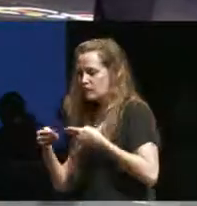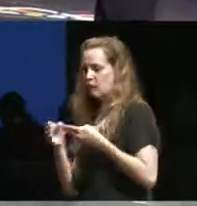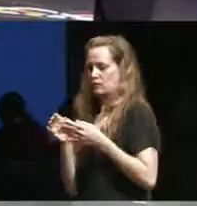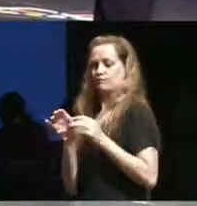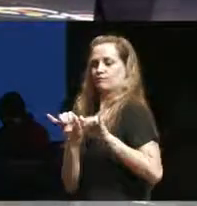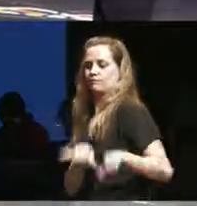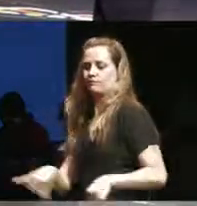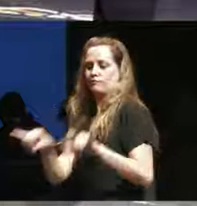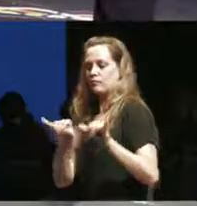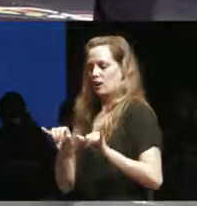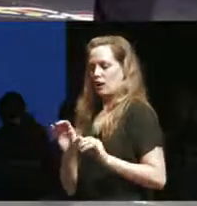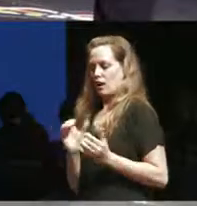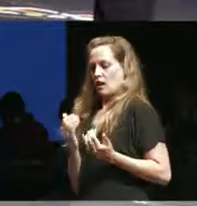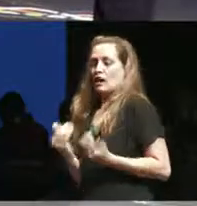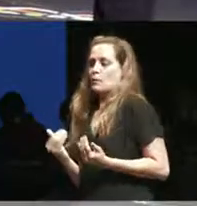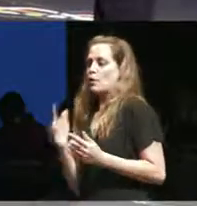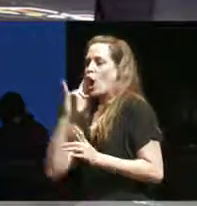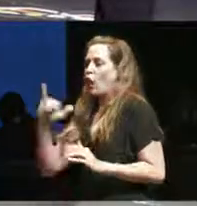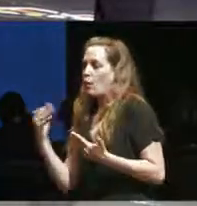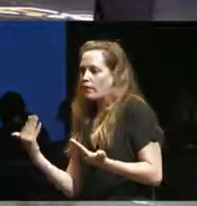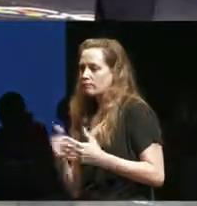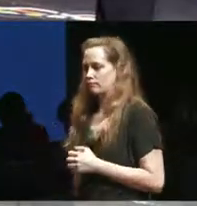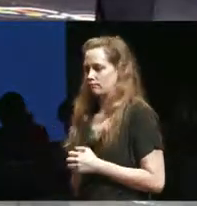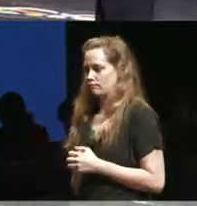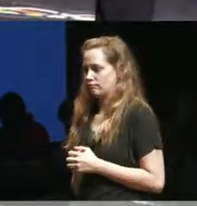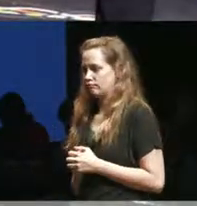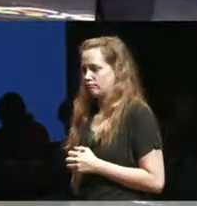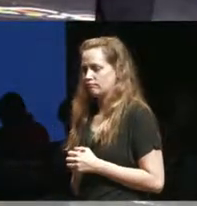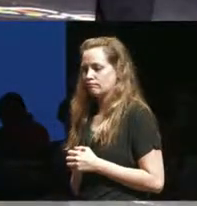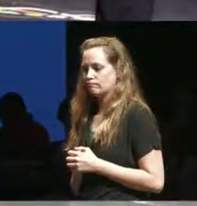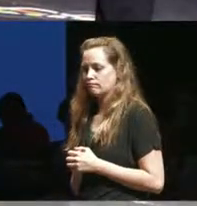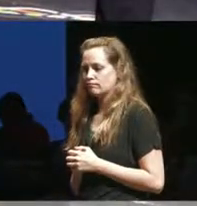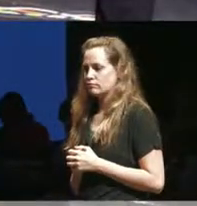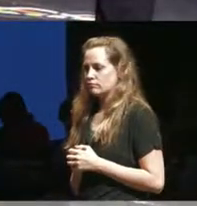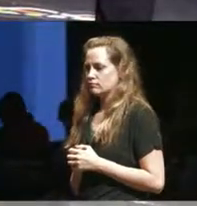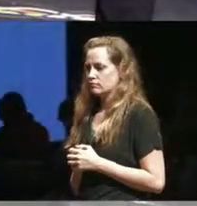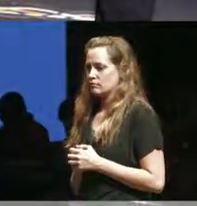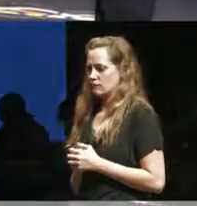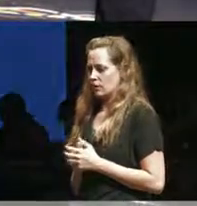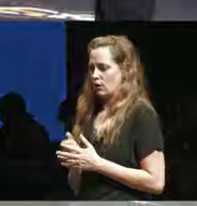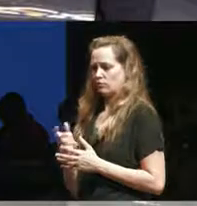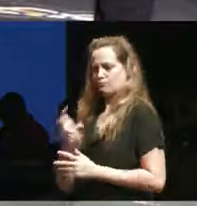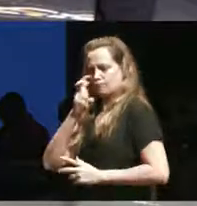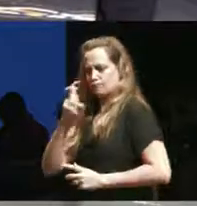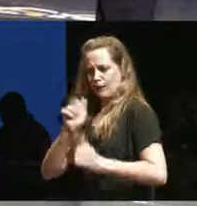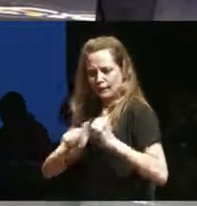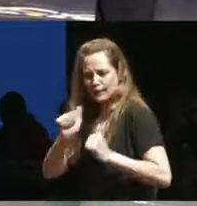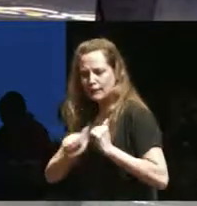contemporary like you know rigorous theater or performance.